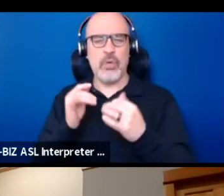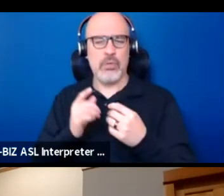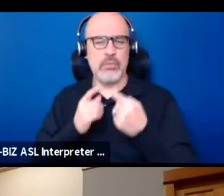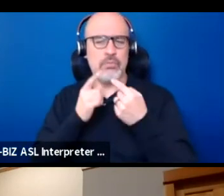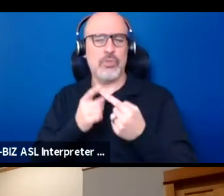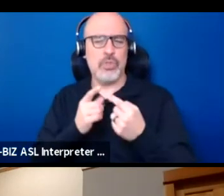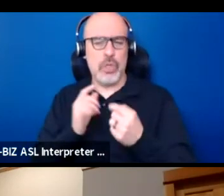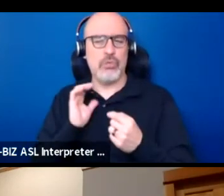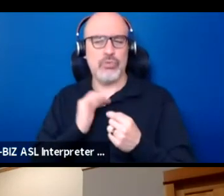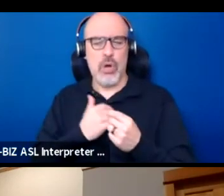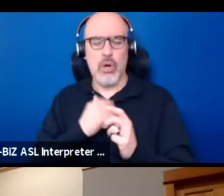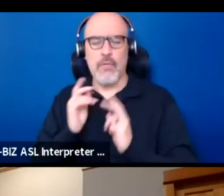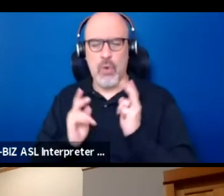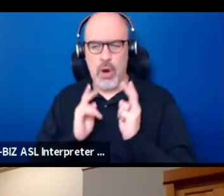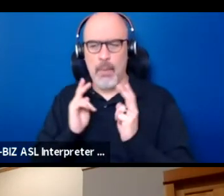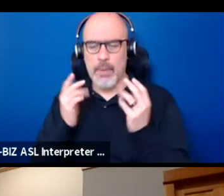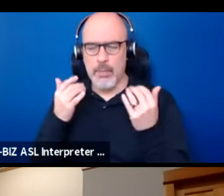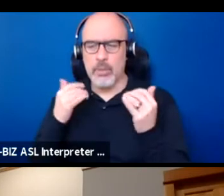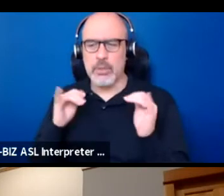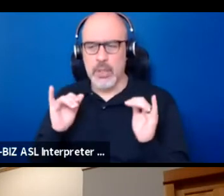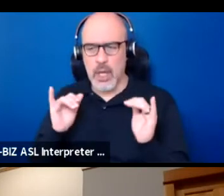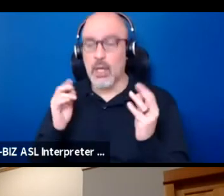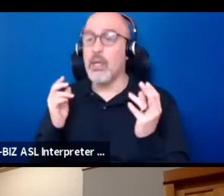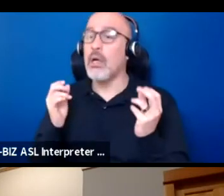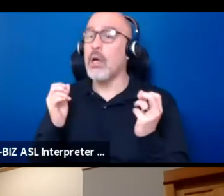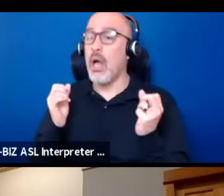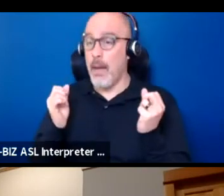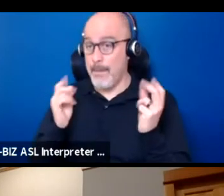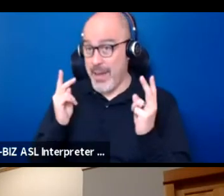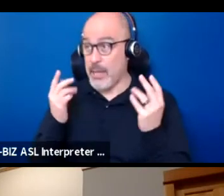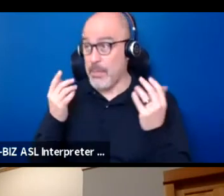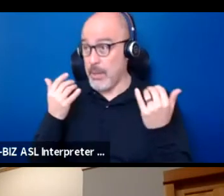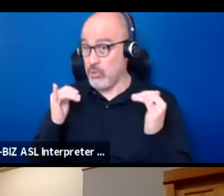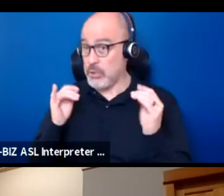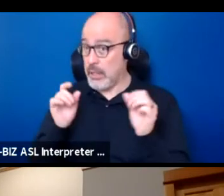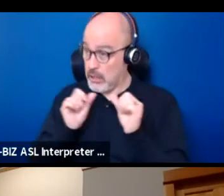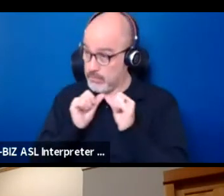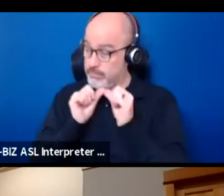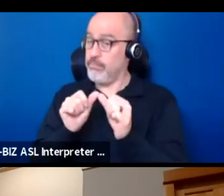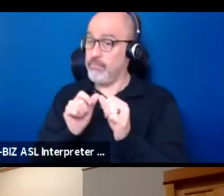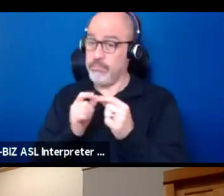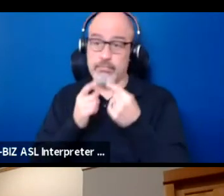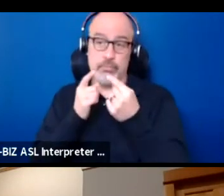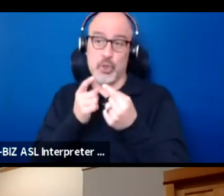and many people I know are still maintaining that struggle. We will continue that struggle.